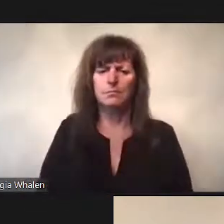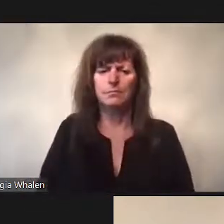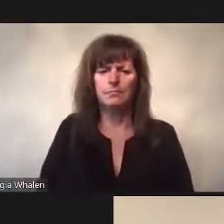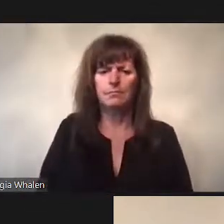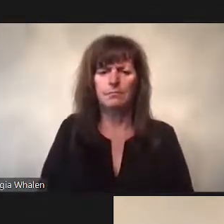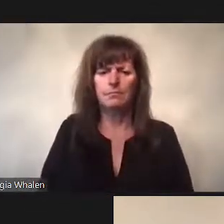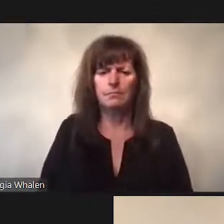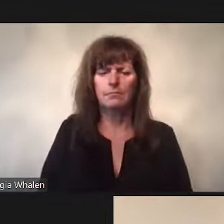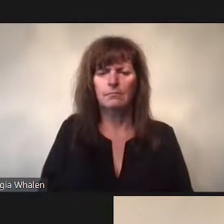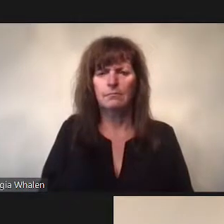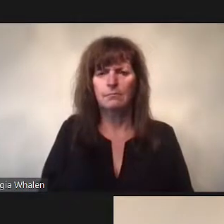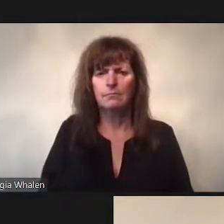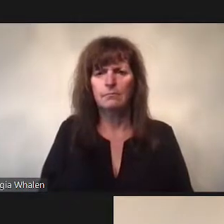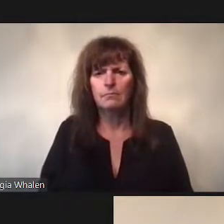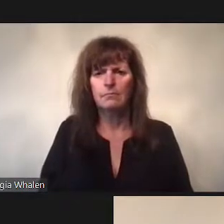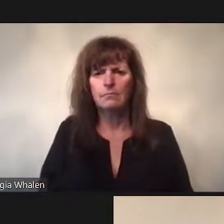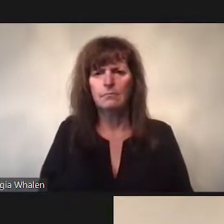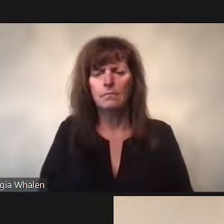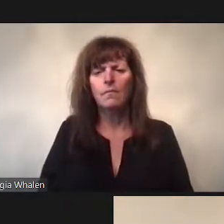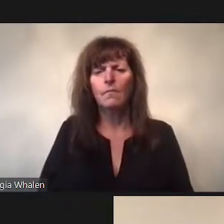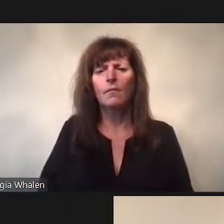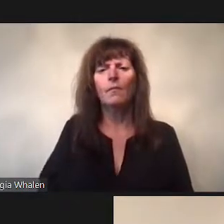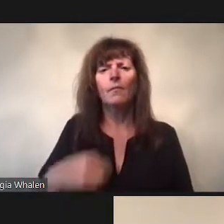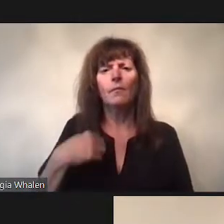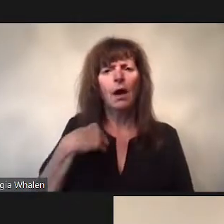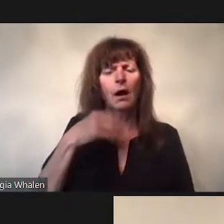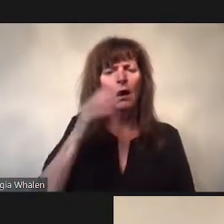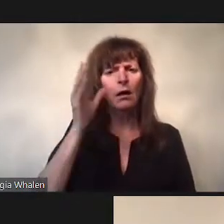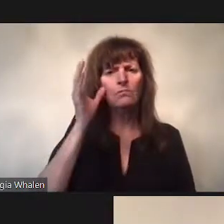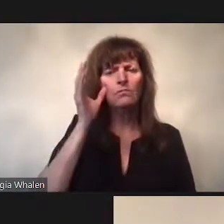I’ve been thinking a lot about social relations as they have played out in the last 18 months.